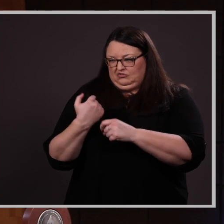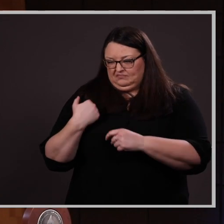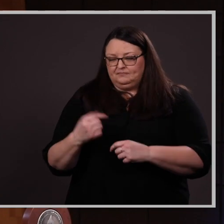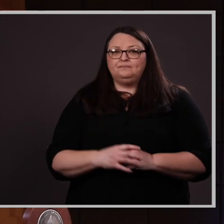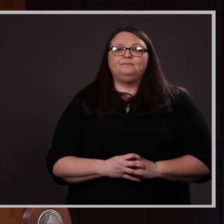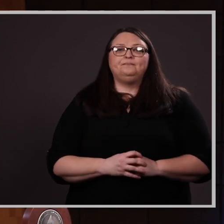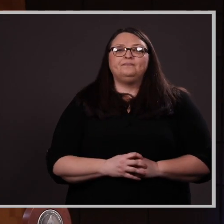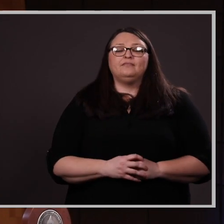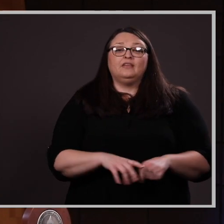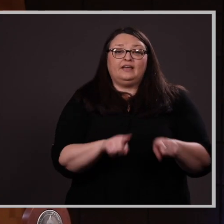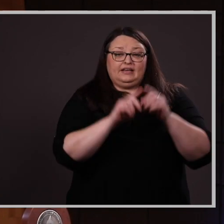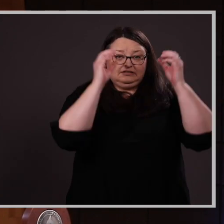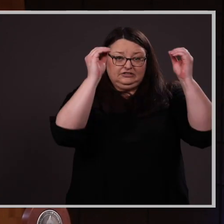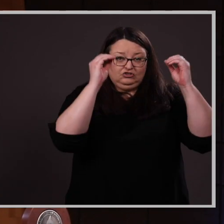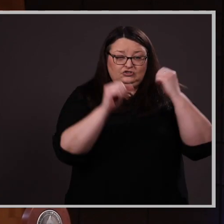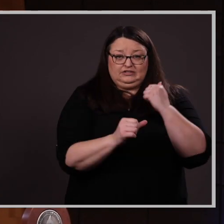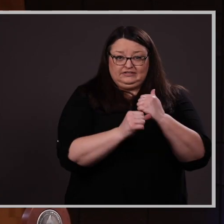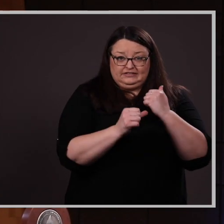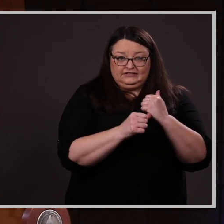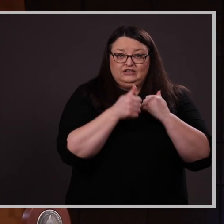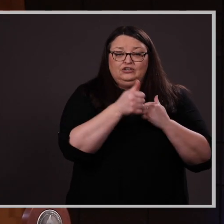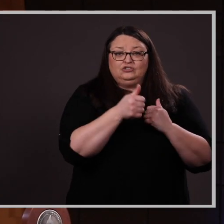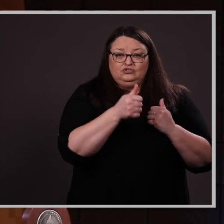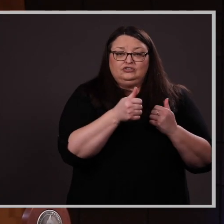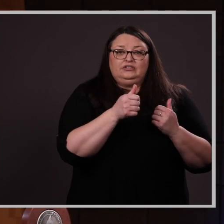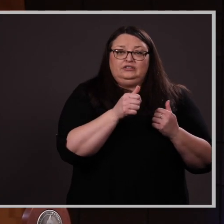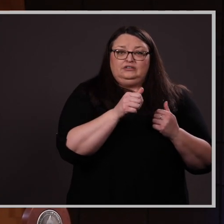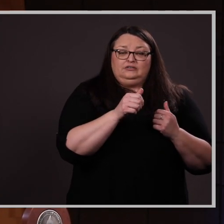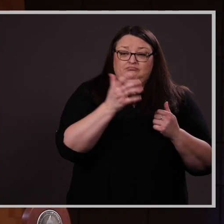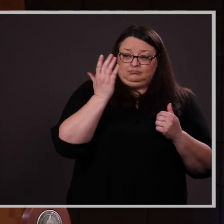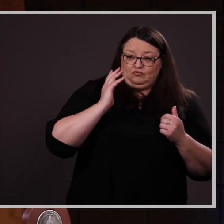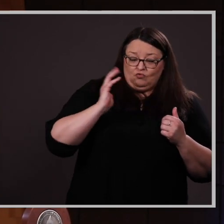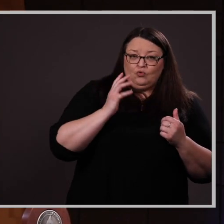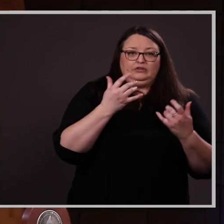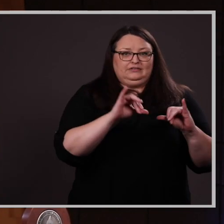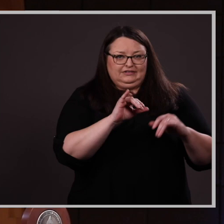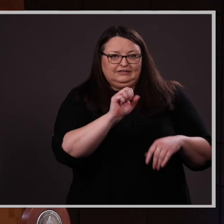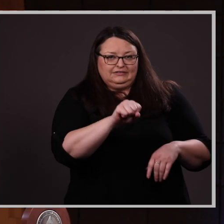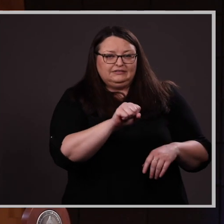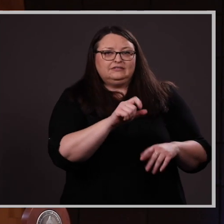As a teaching assistant, she was and still is an invaluable resource for students. In